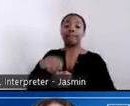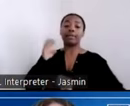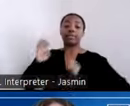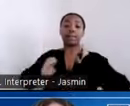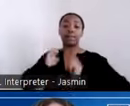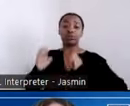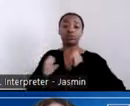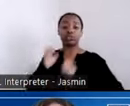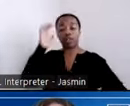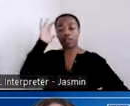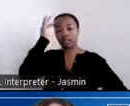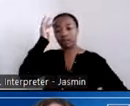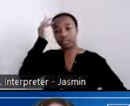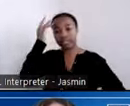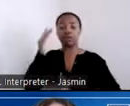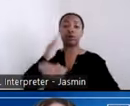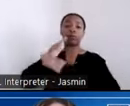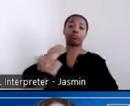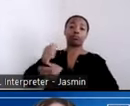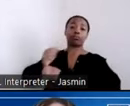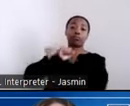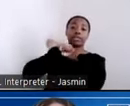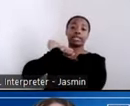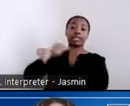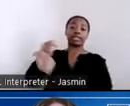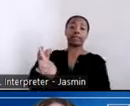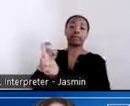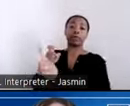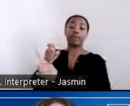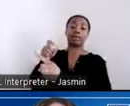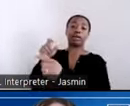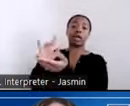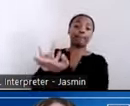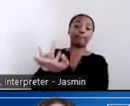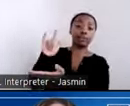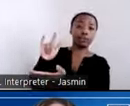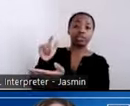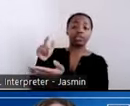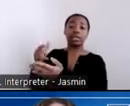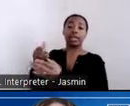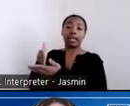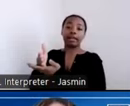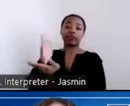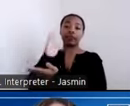neglect, and rights violations by using administrative, legal, systemic or other